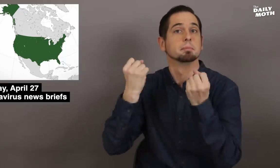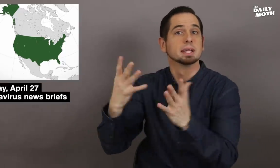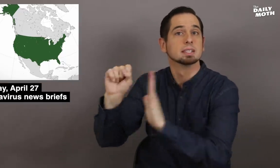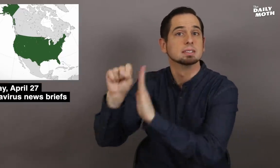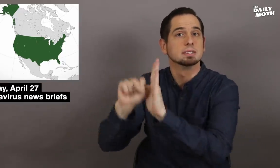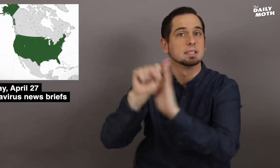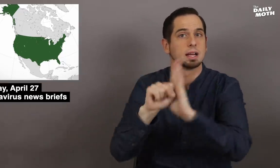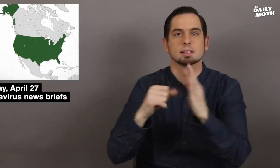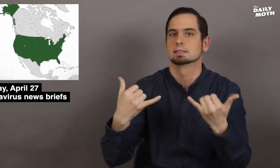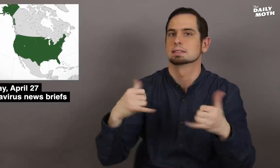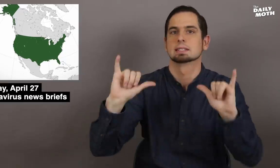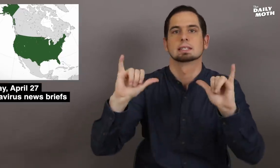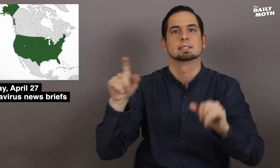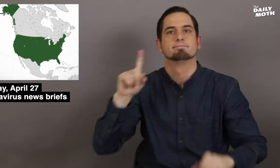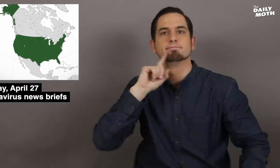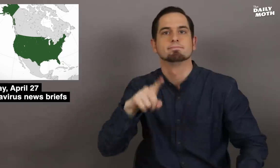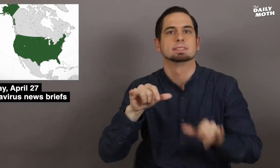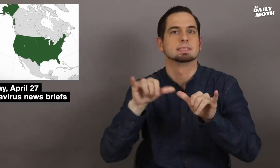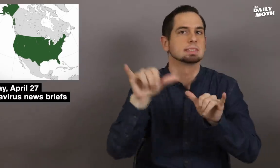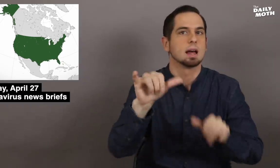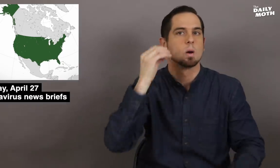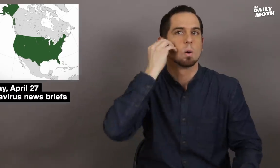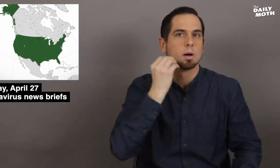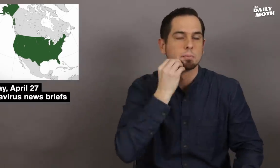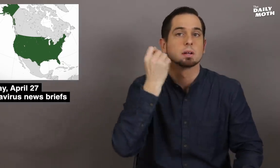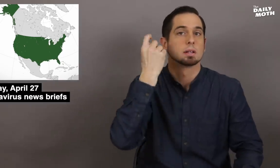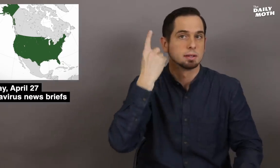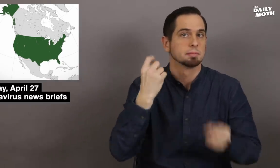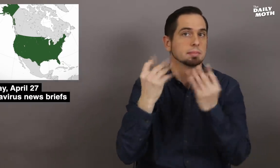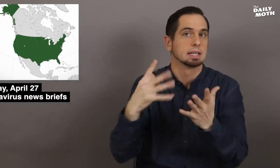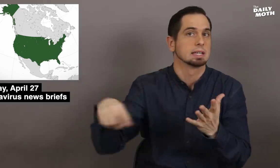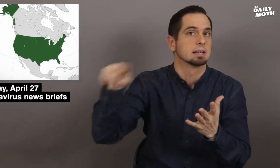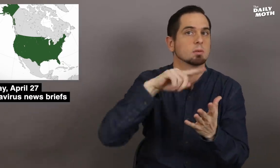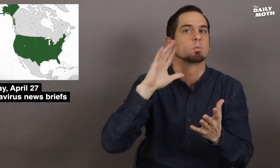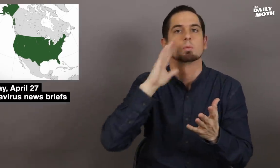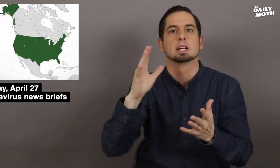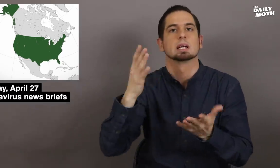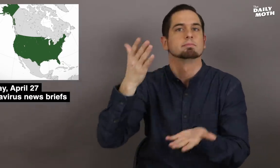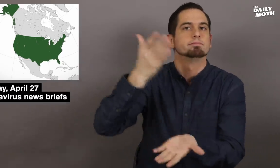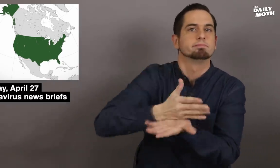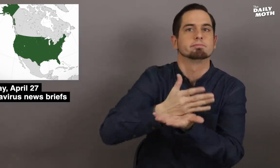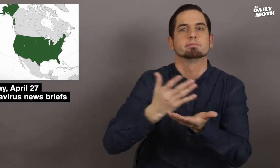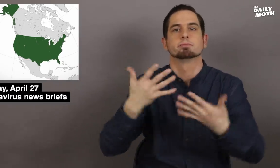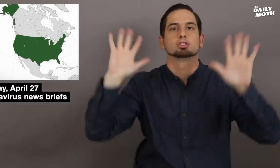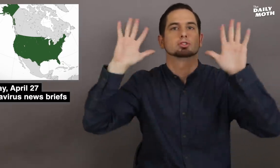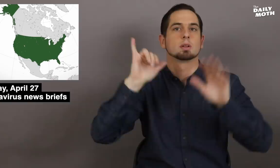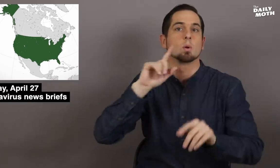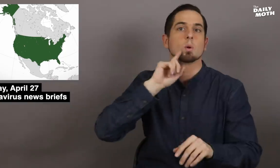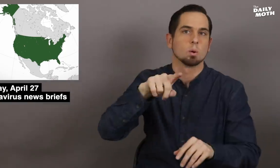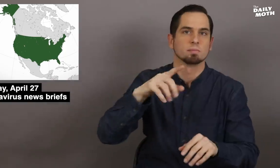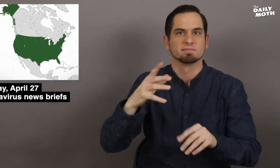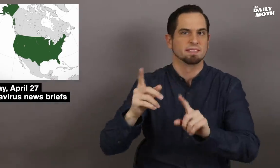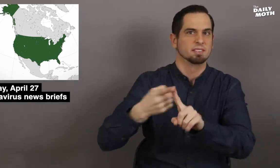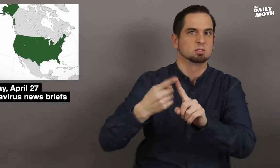Many states have stay-at-home orders that are set to expire in